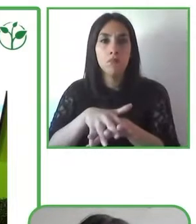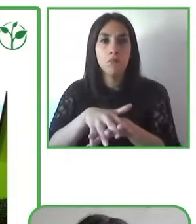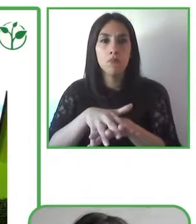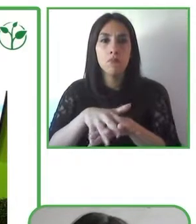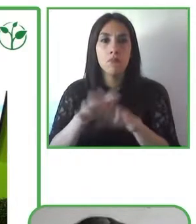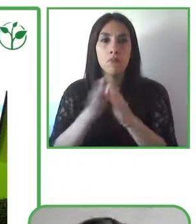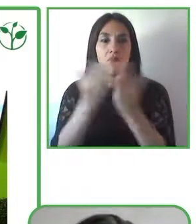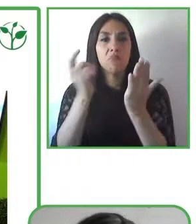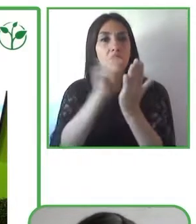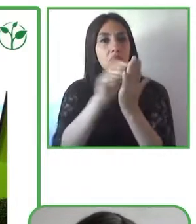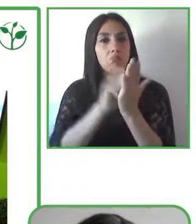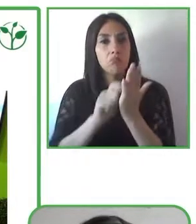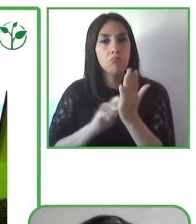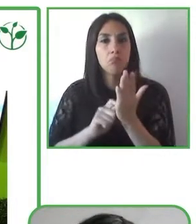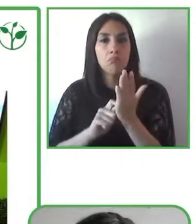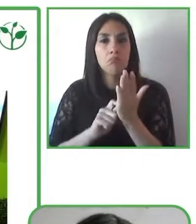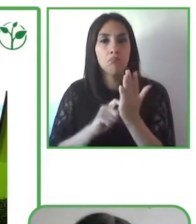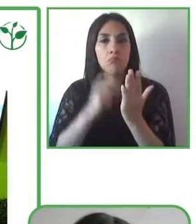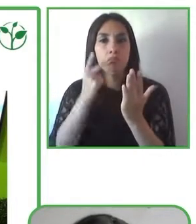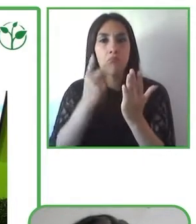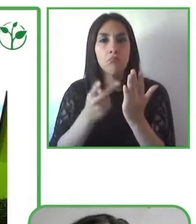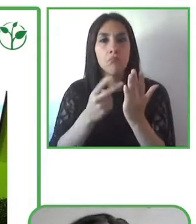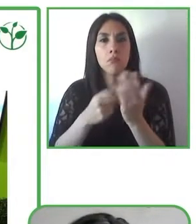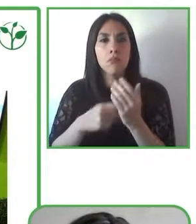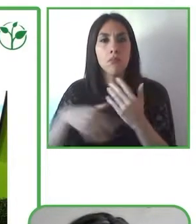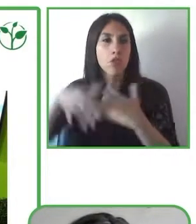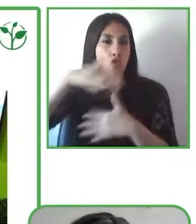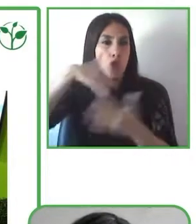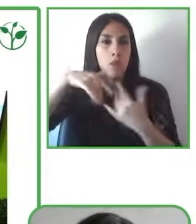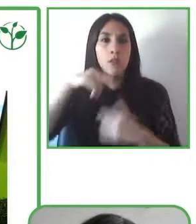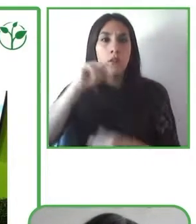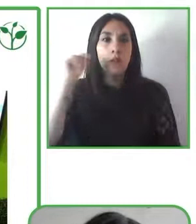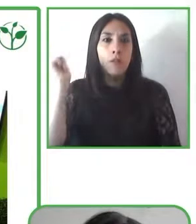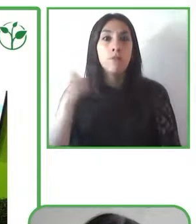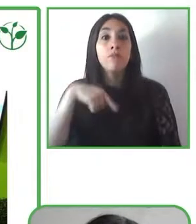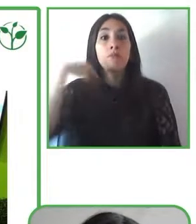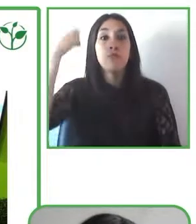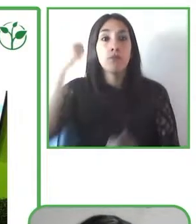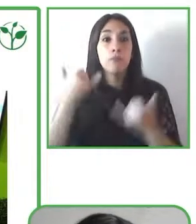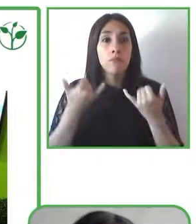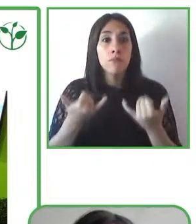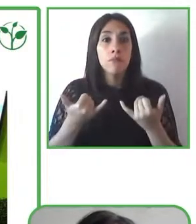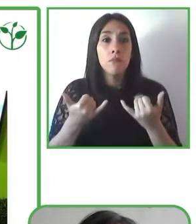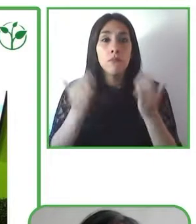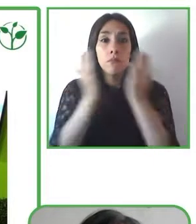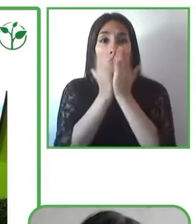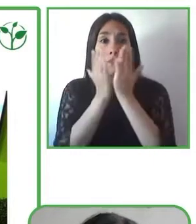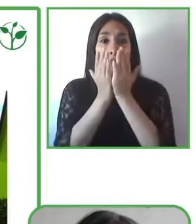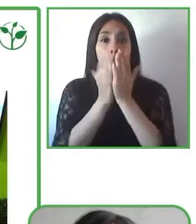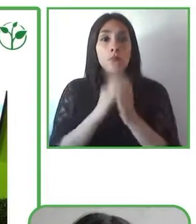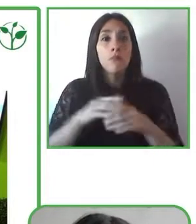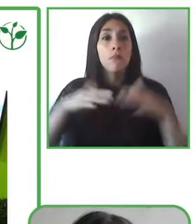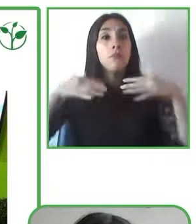create a design that is accessible to all and so students are mixed together at schools and